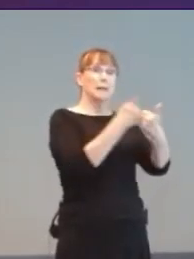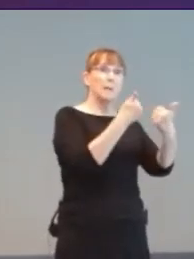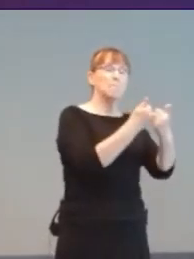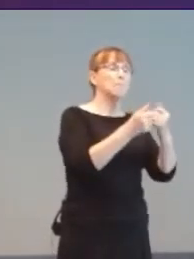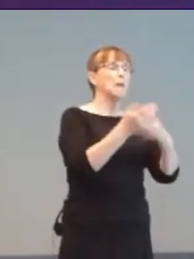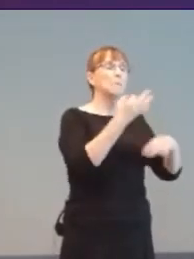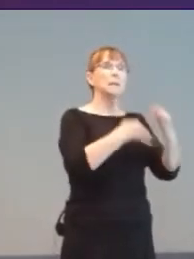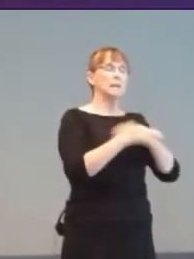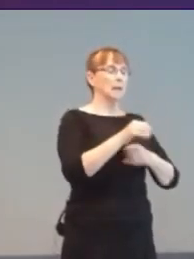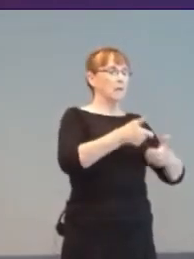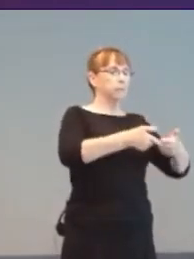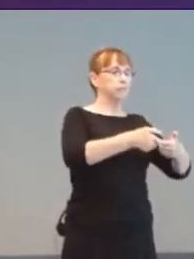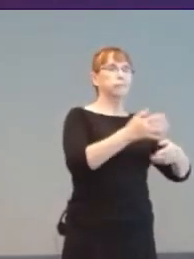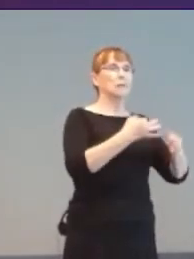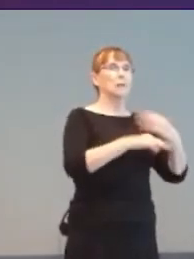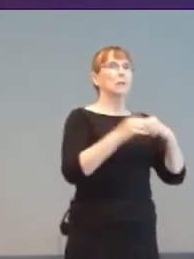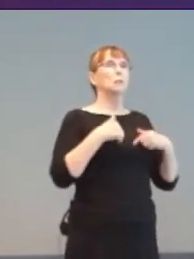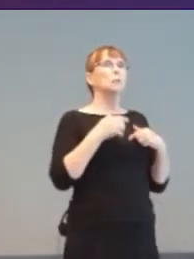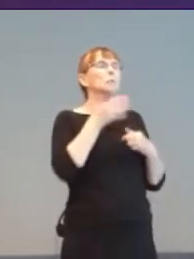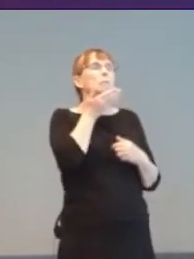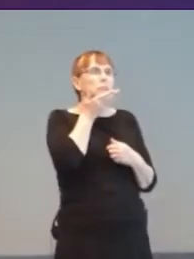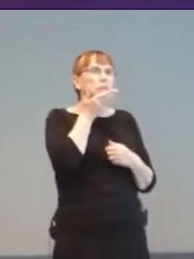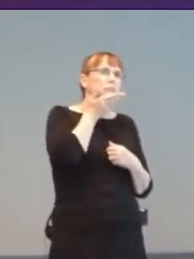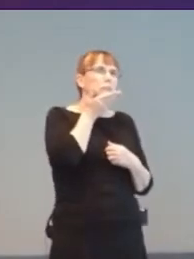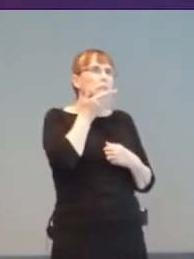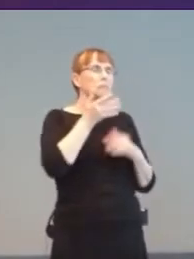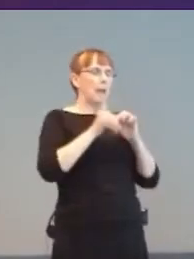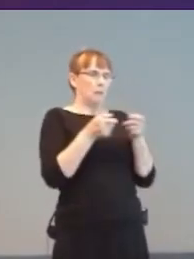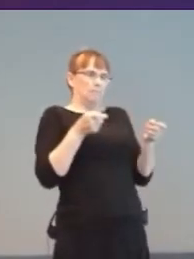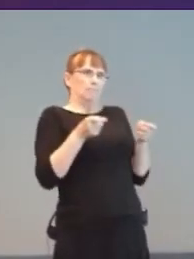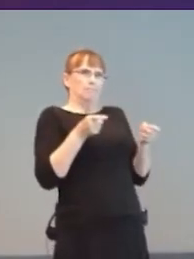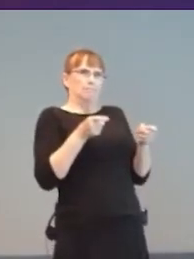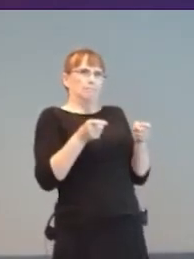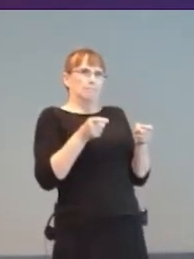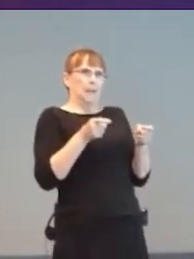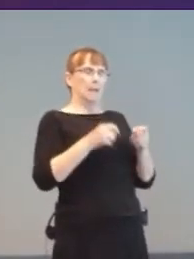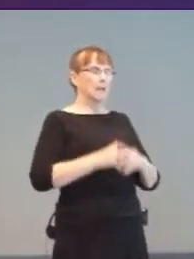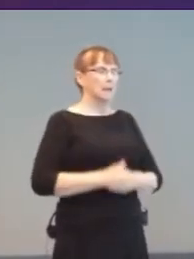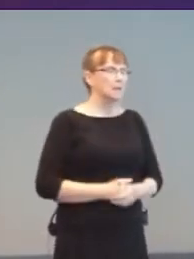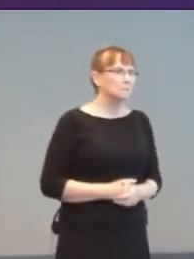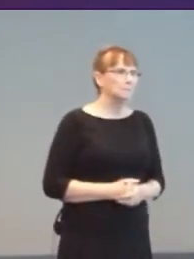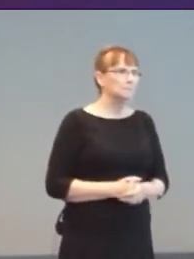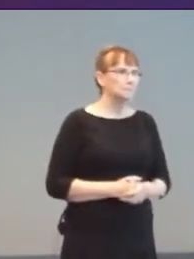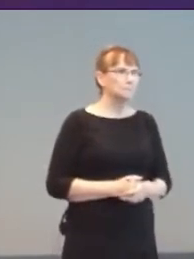four buttons. $120 USD plus shipping and handling.